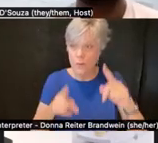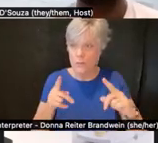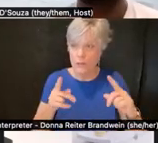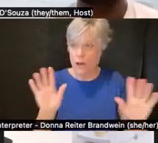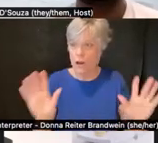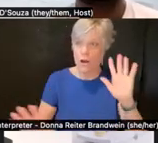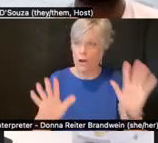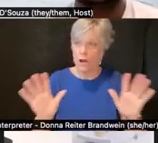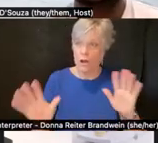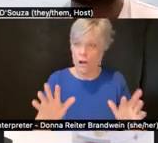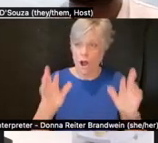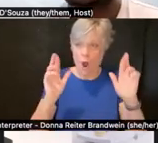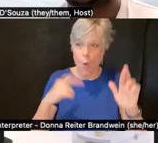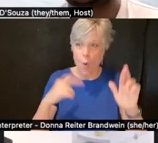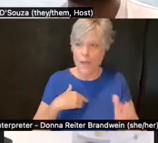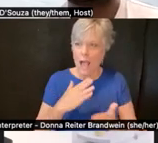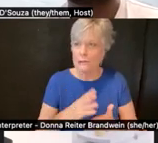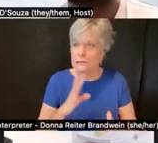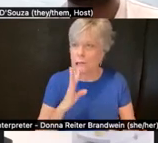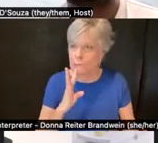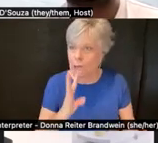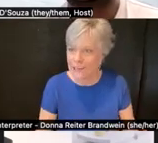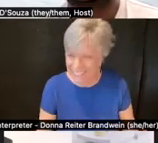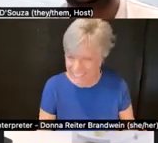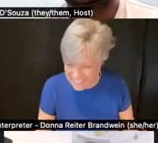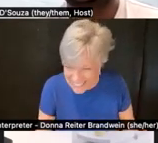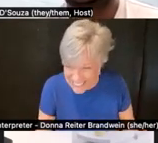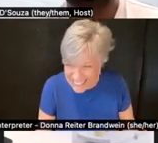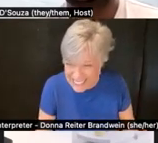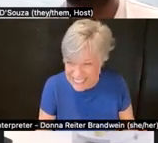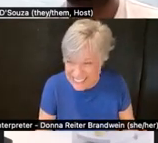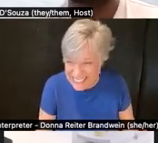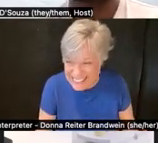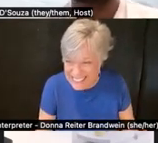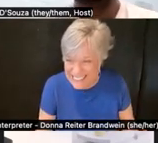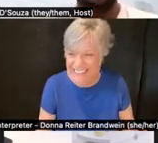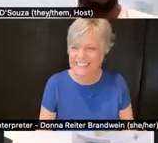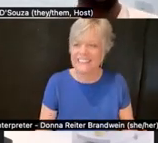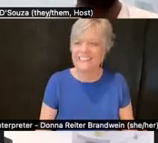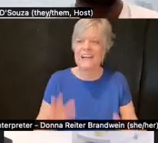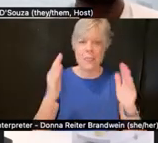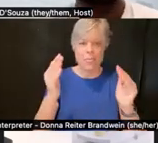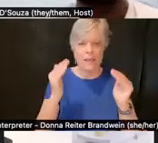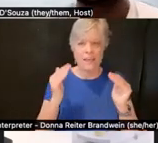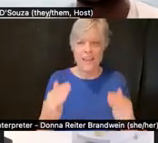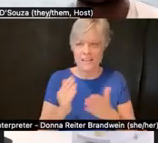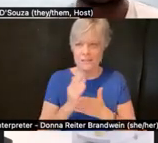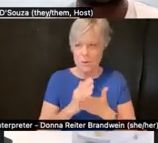that I will stop talking. And the next piece I wanted to highlight